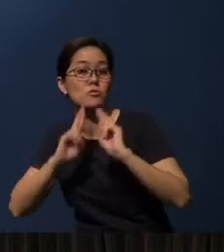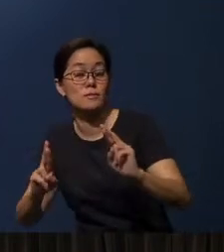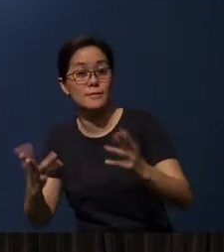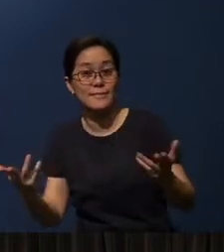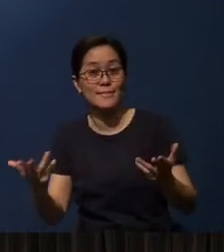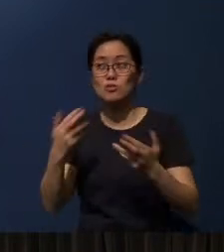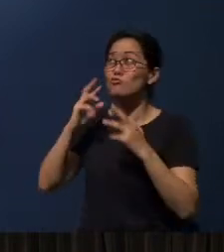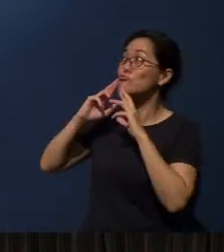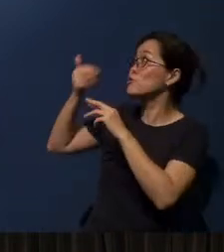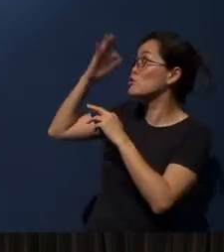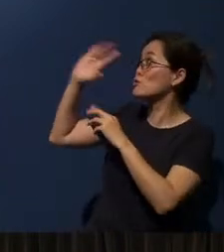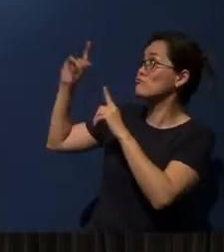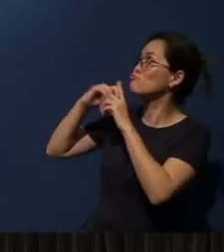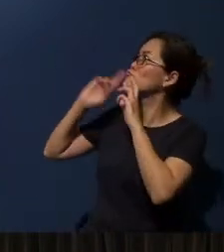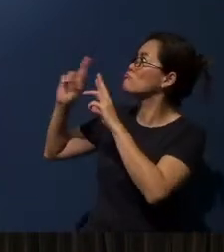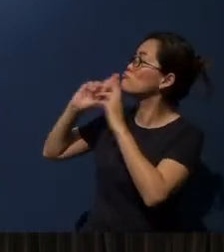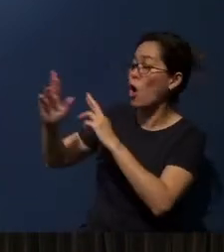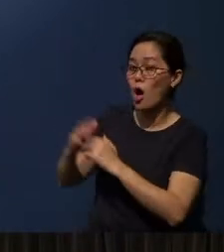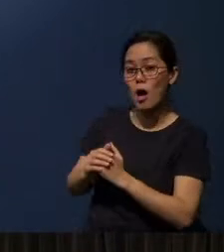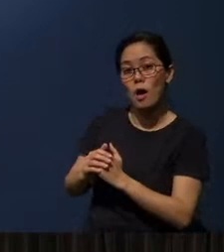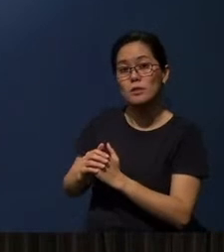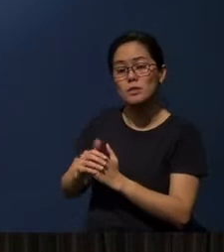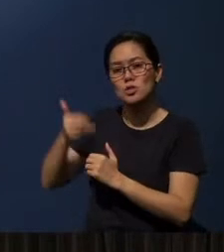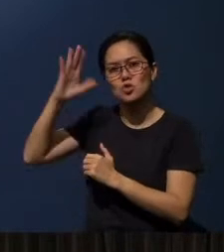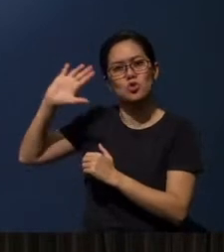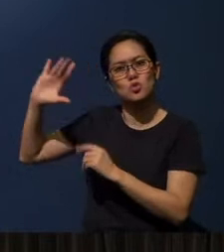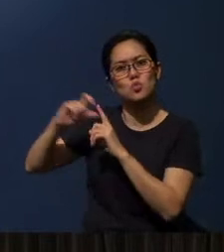Respond to the Word of God.